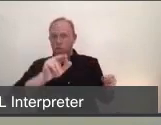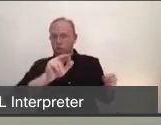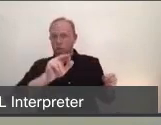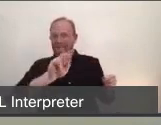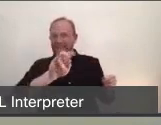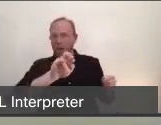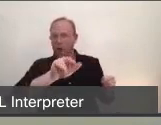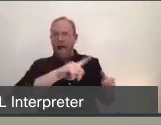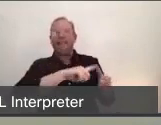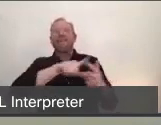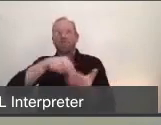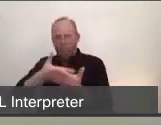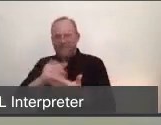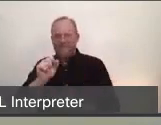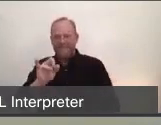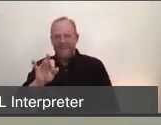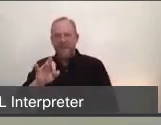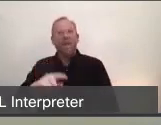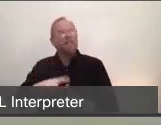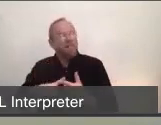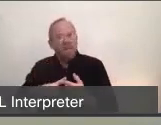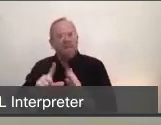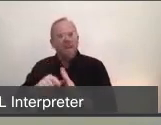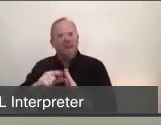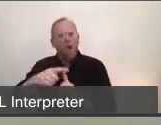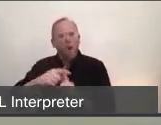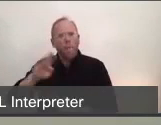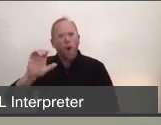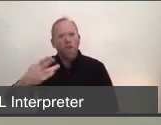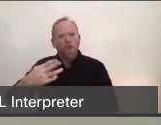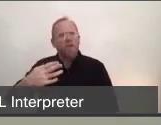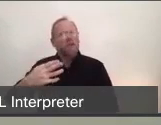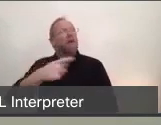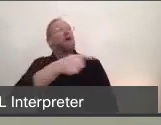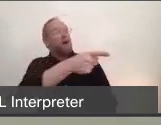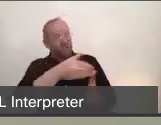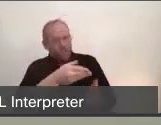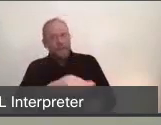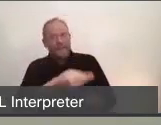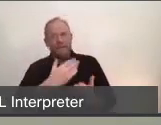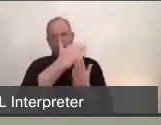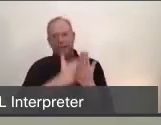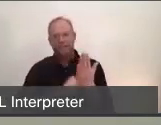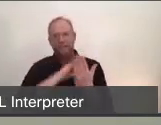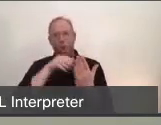that we received a manifest of the patients that are arriving from the Grand Princess Mexican Riviera. So what that's describing to you